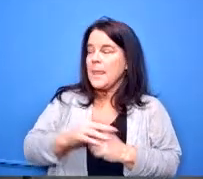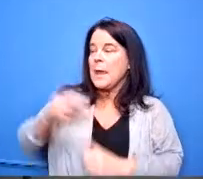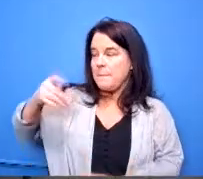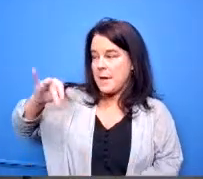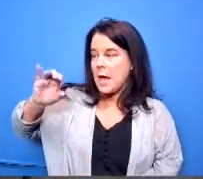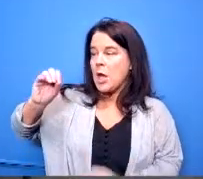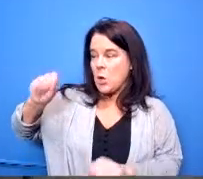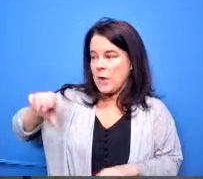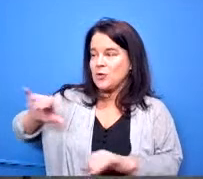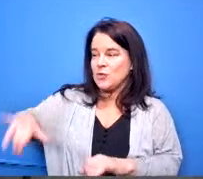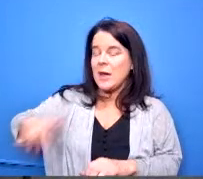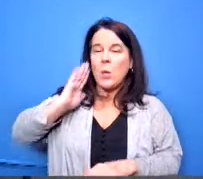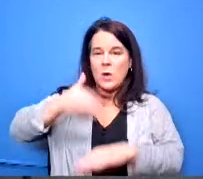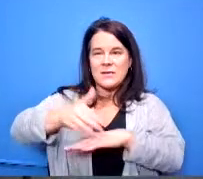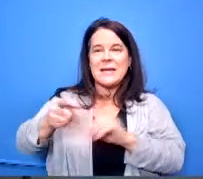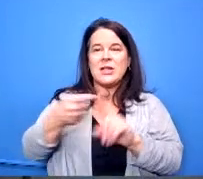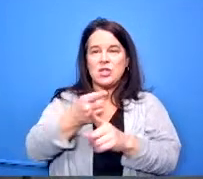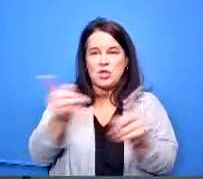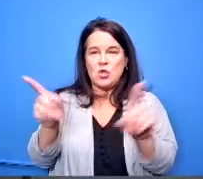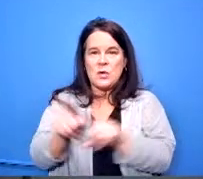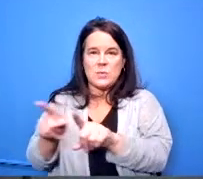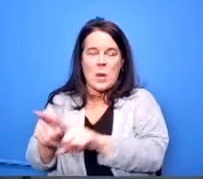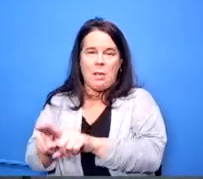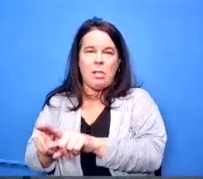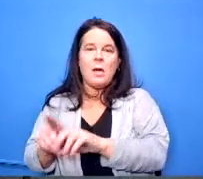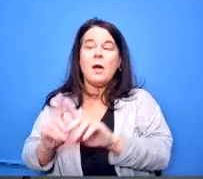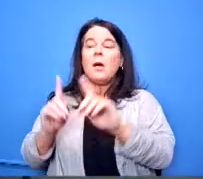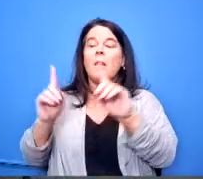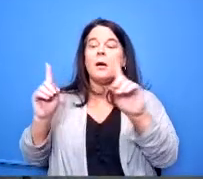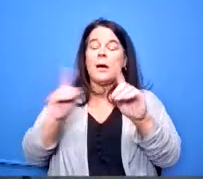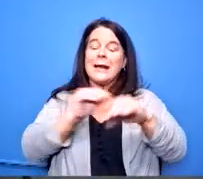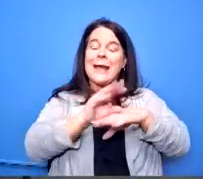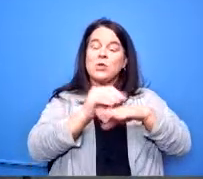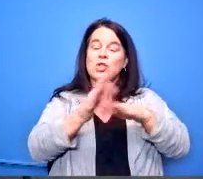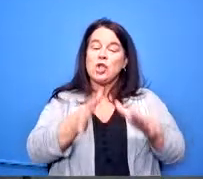it to you as well um but the um the counselors are the ones that actually set up the meeting